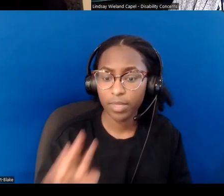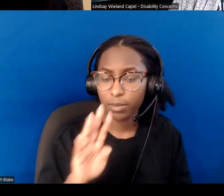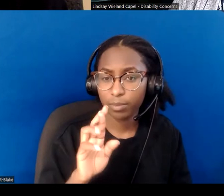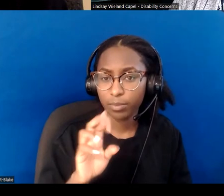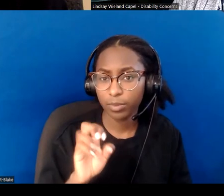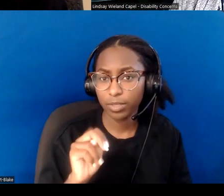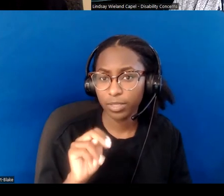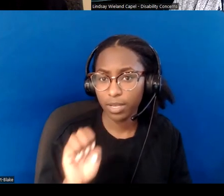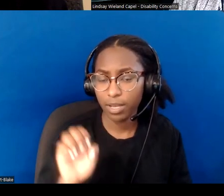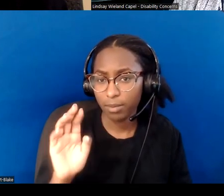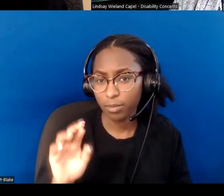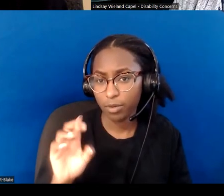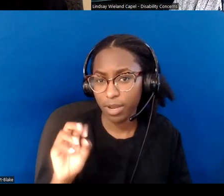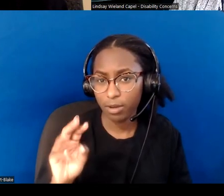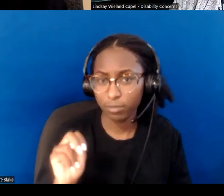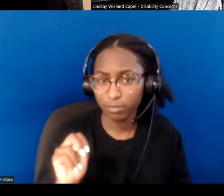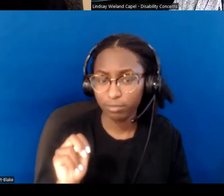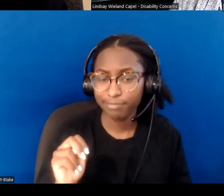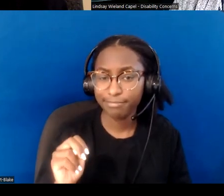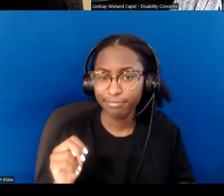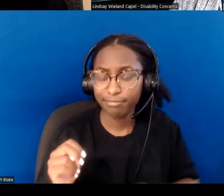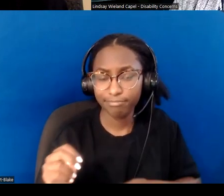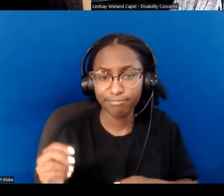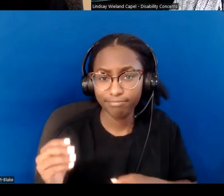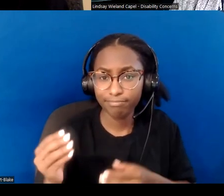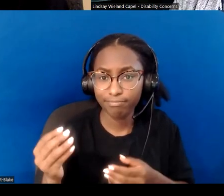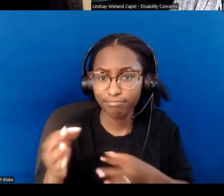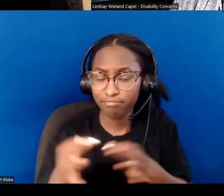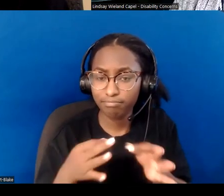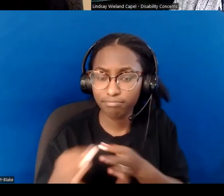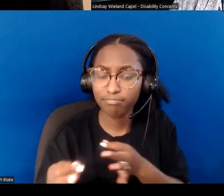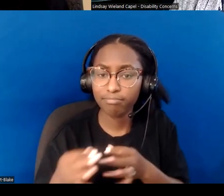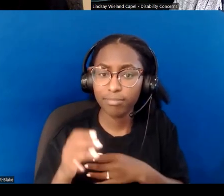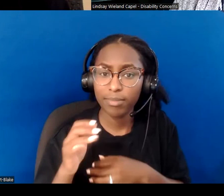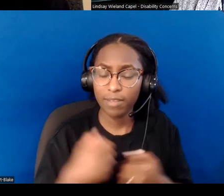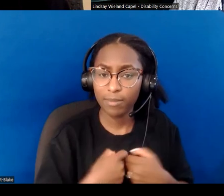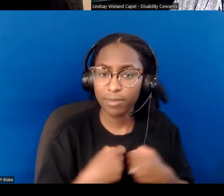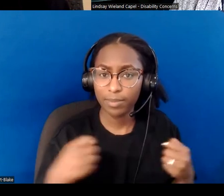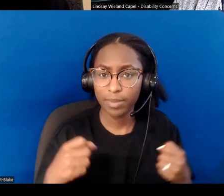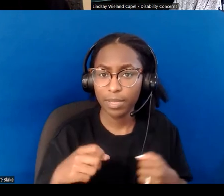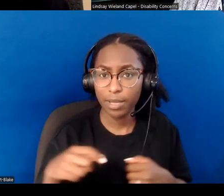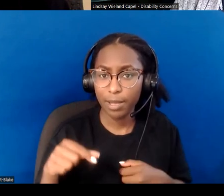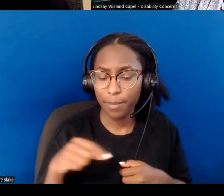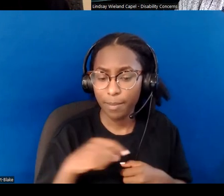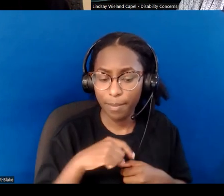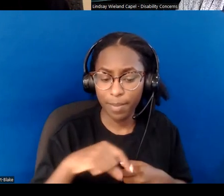vulnerability is the path to clarity, to spiritual depth, to transformation.